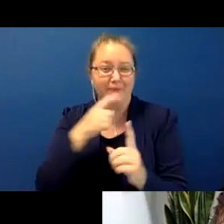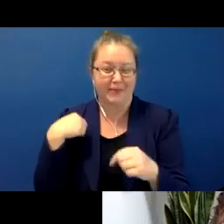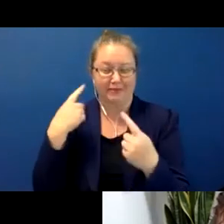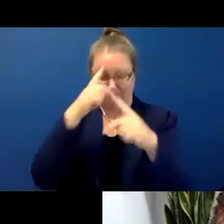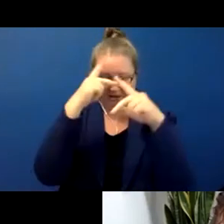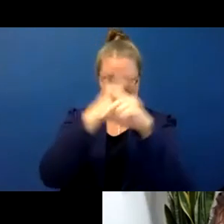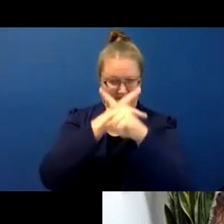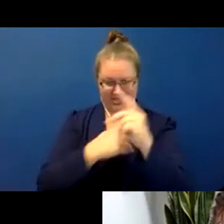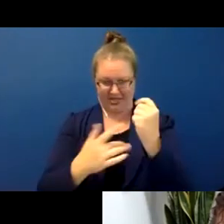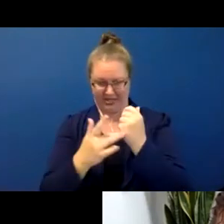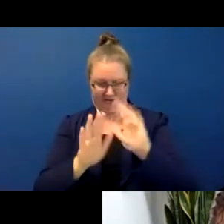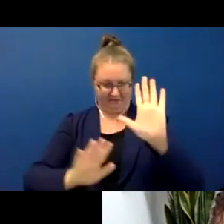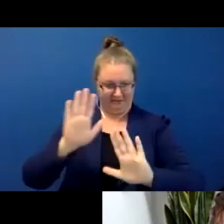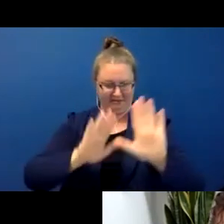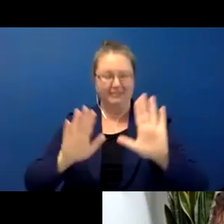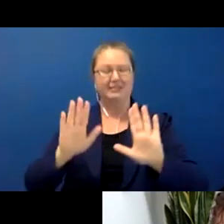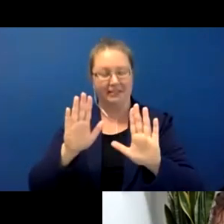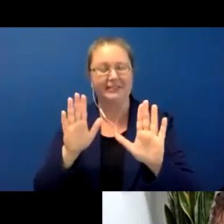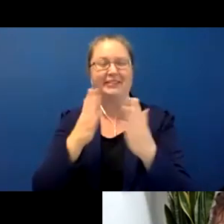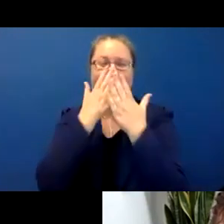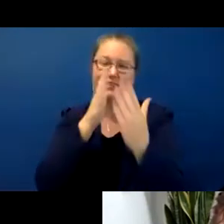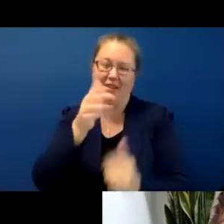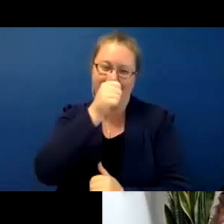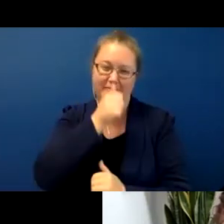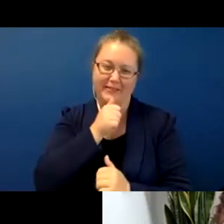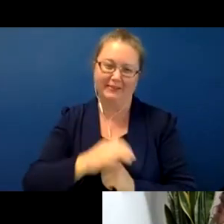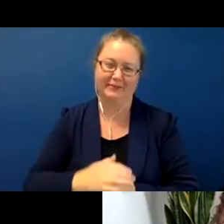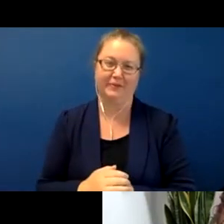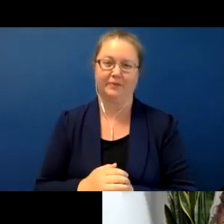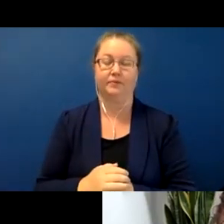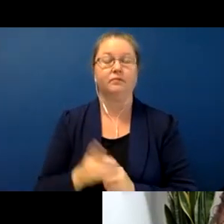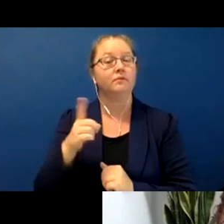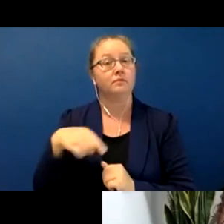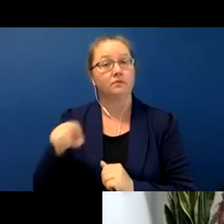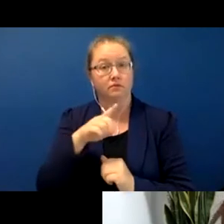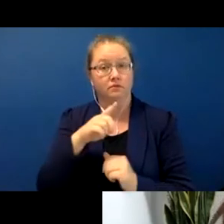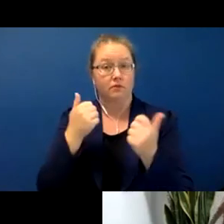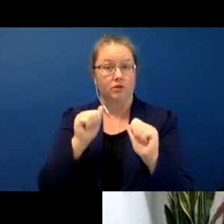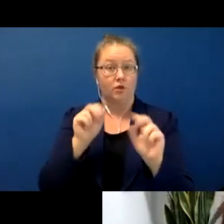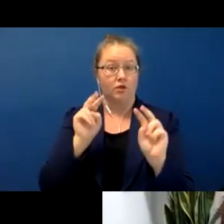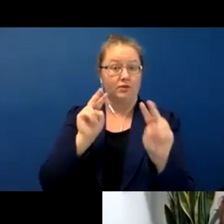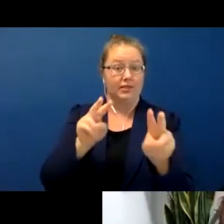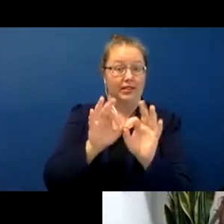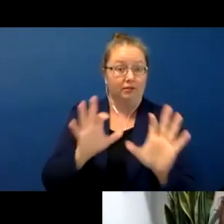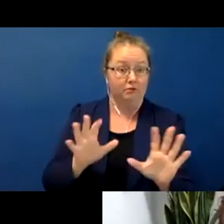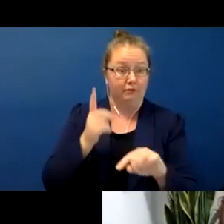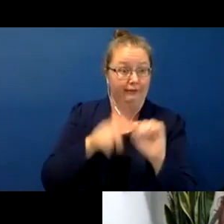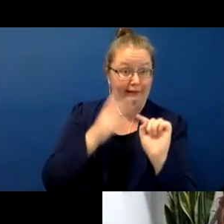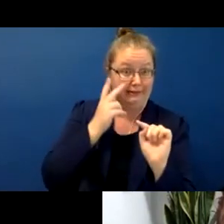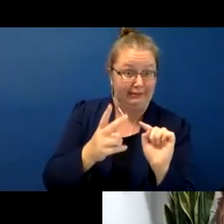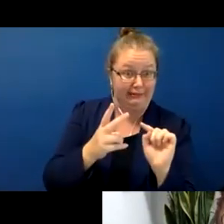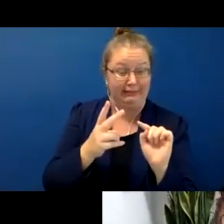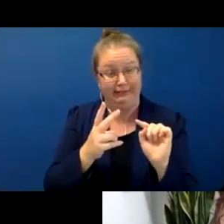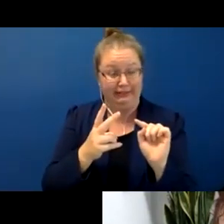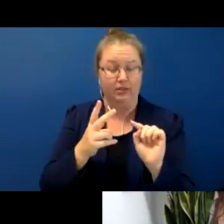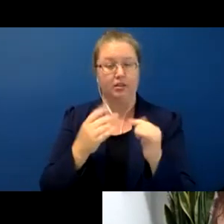details. If you have any problems viewing the ASL interpreters who are interpreting